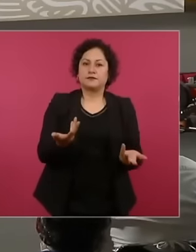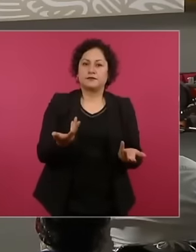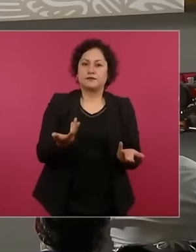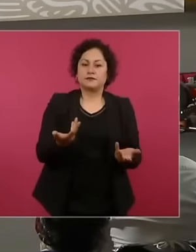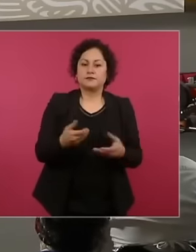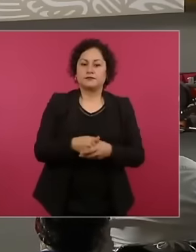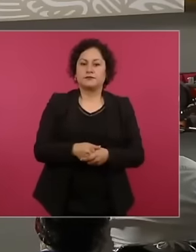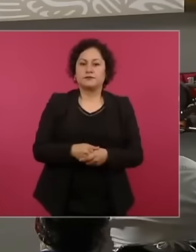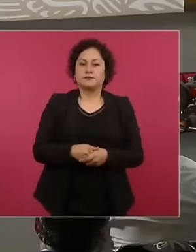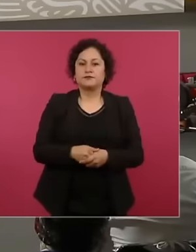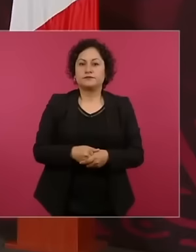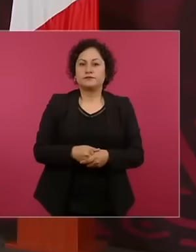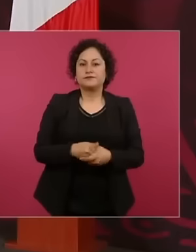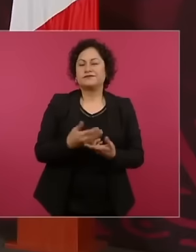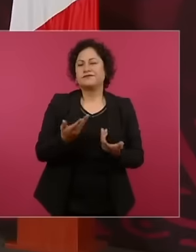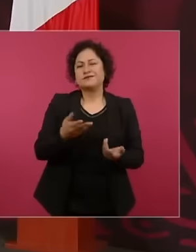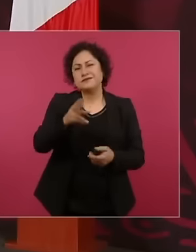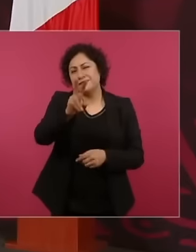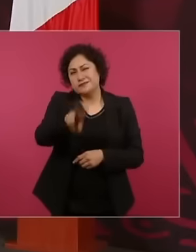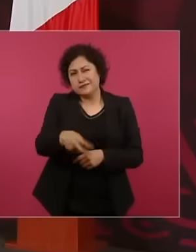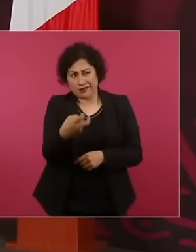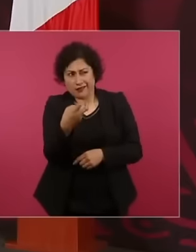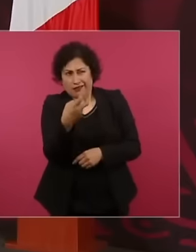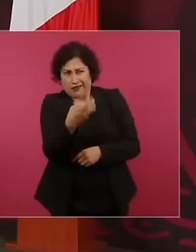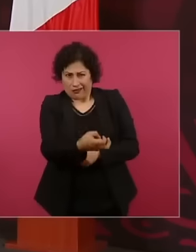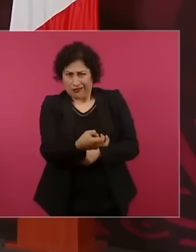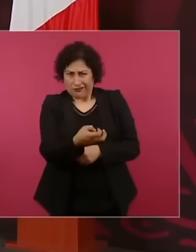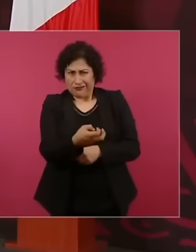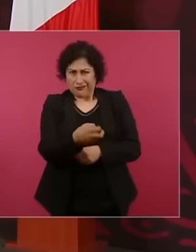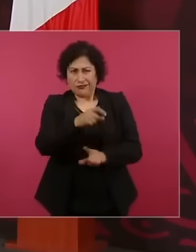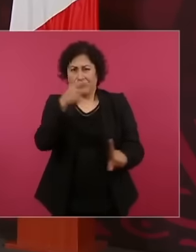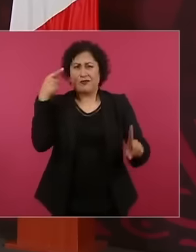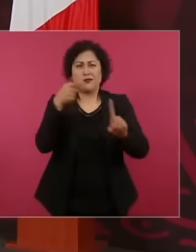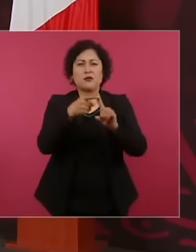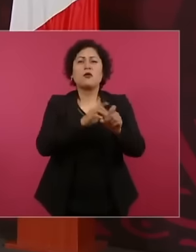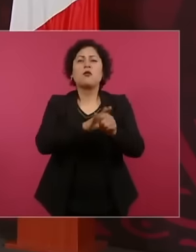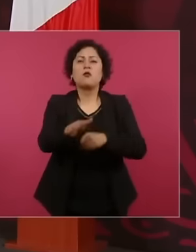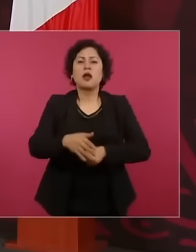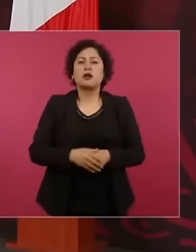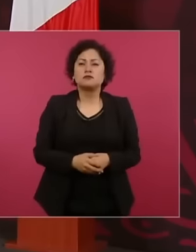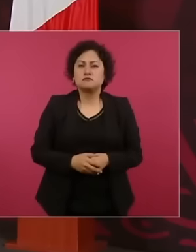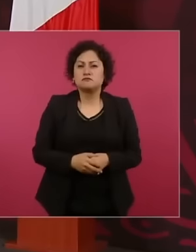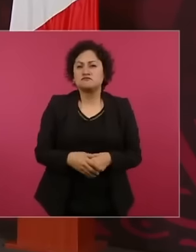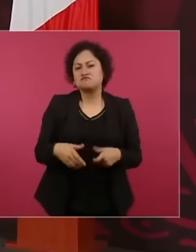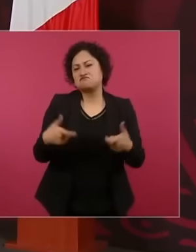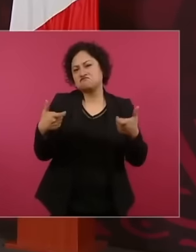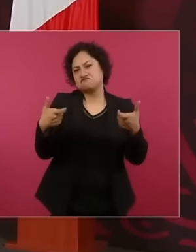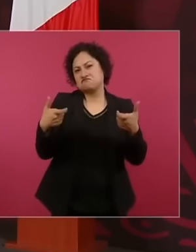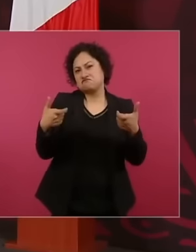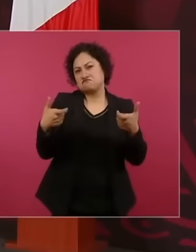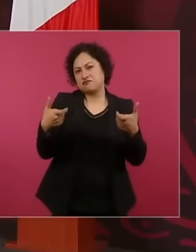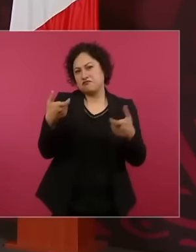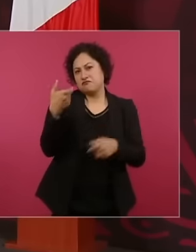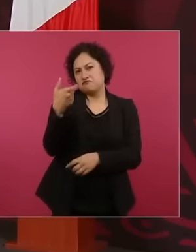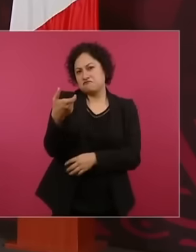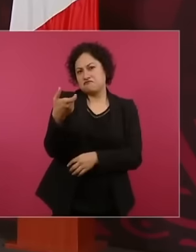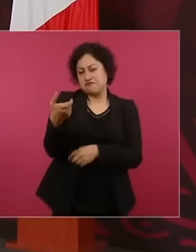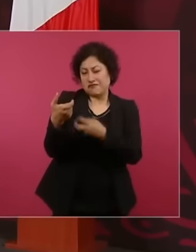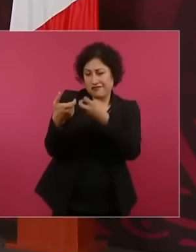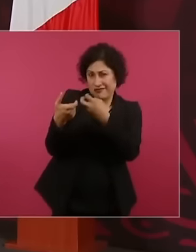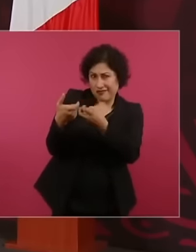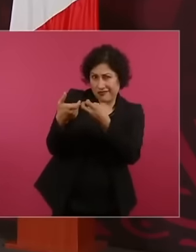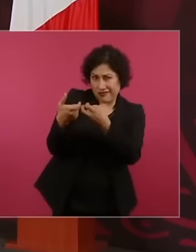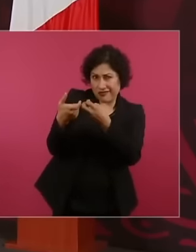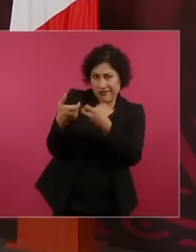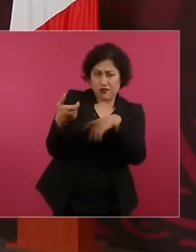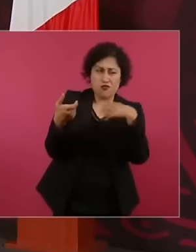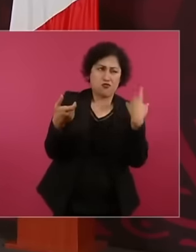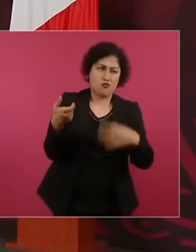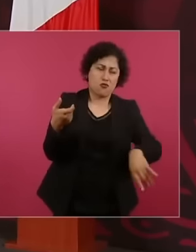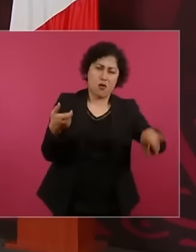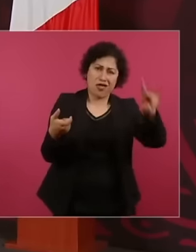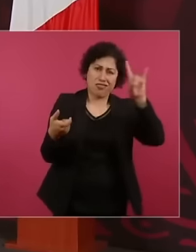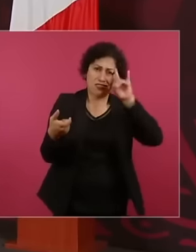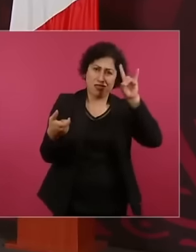money that is the mother. and the father of [ __ ] This So how